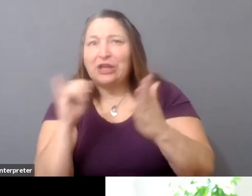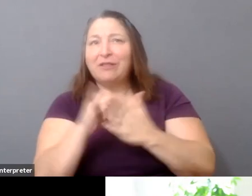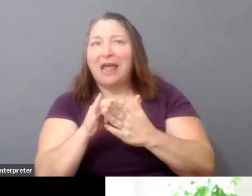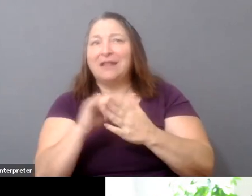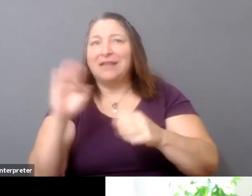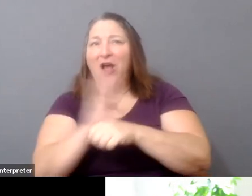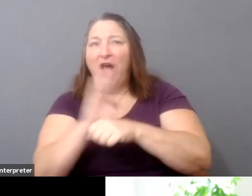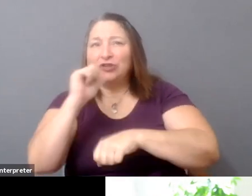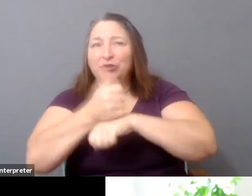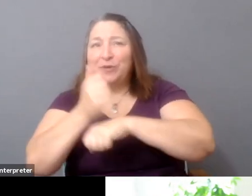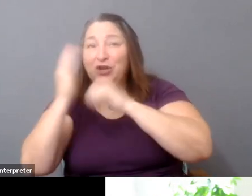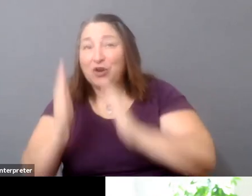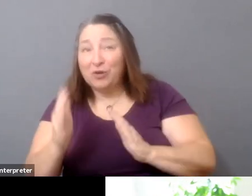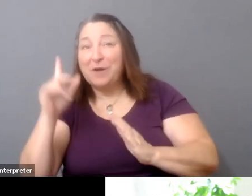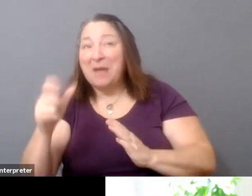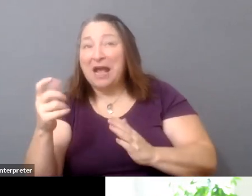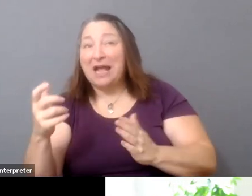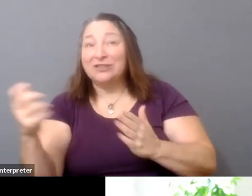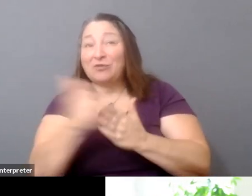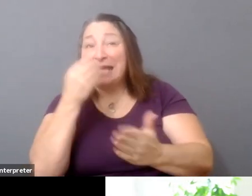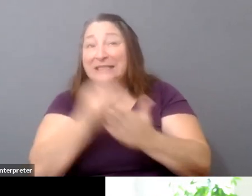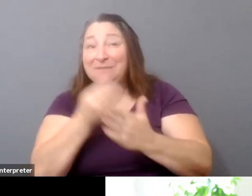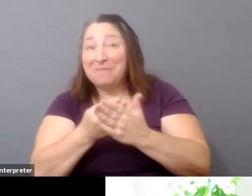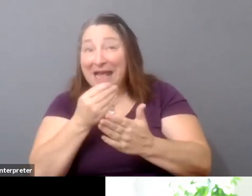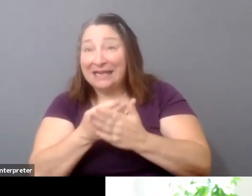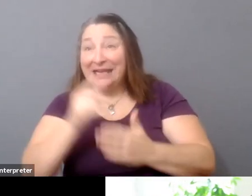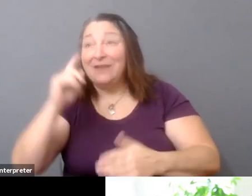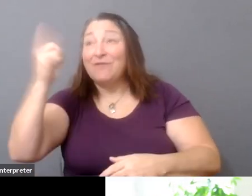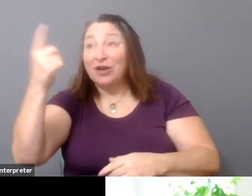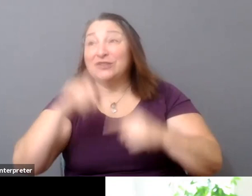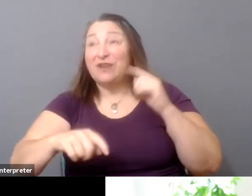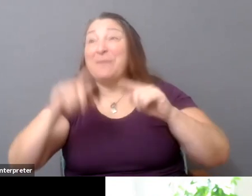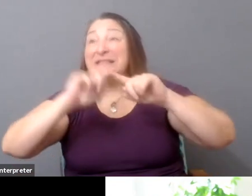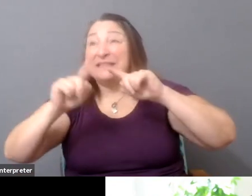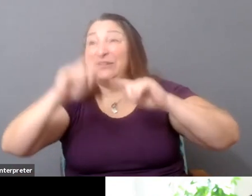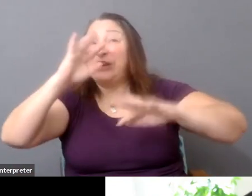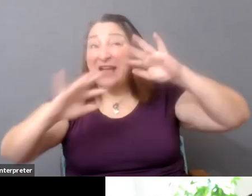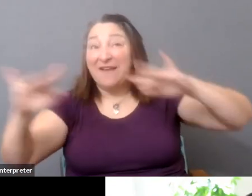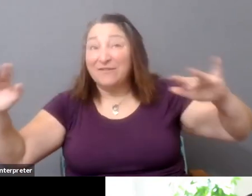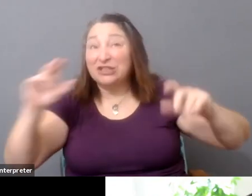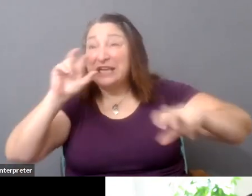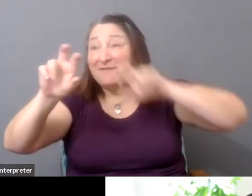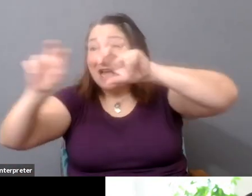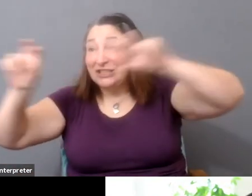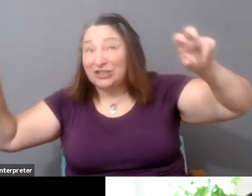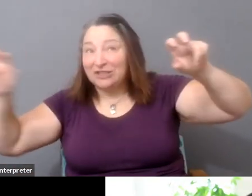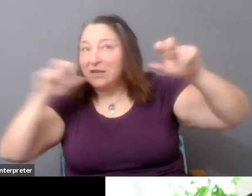and raise money from a diverse set of investors. It's highly imperfect because, honestly, I'm not sure